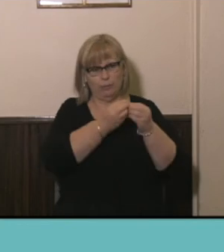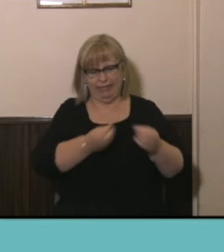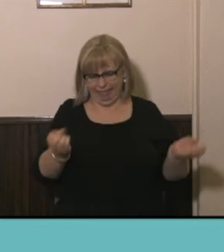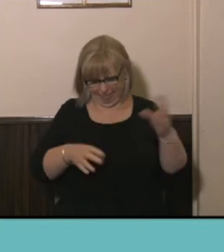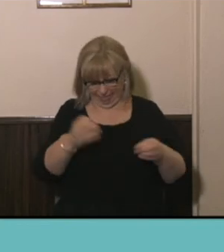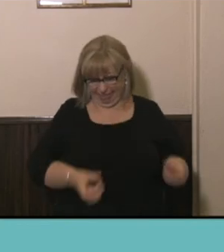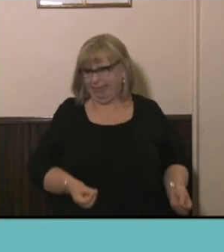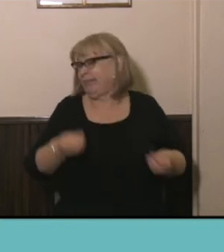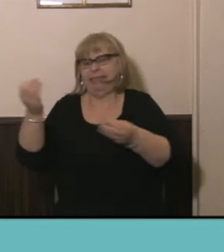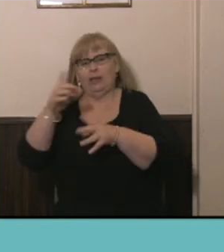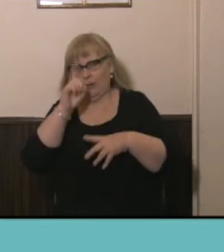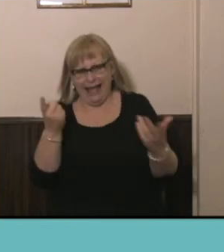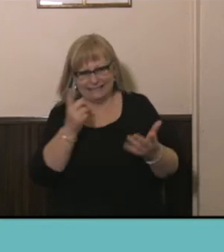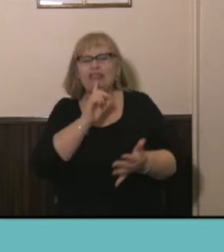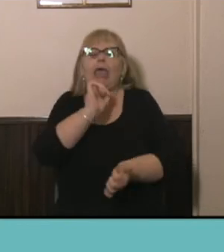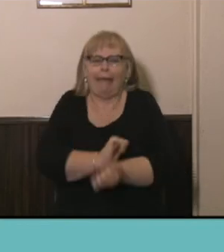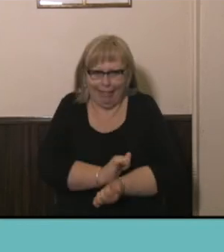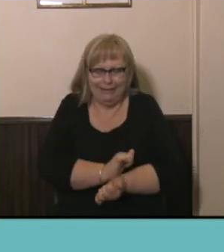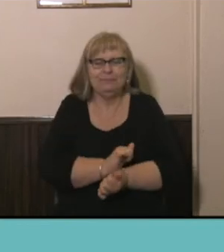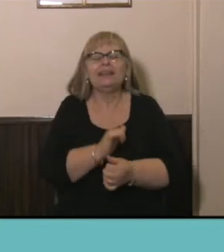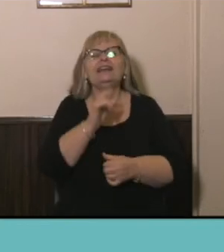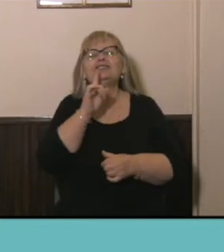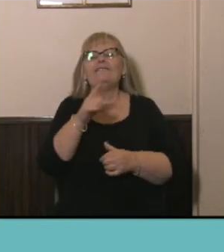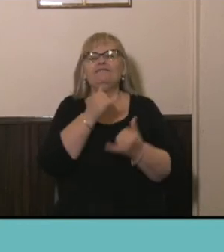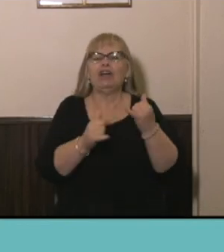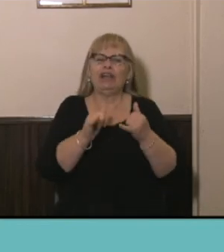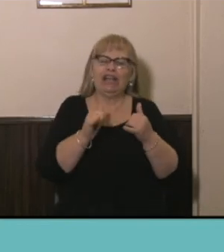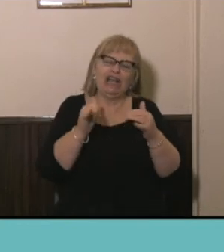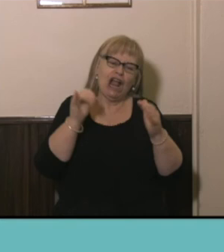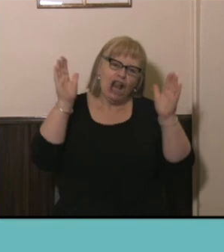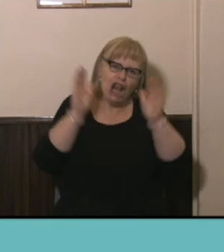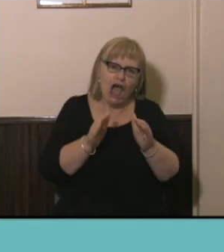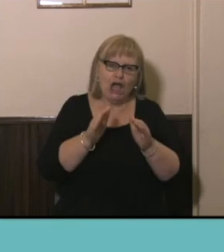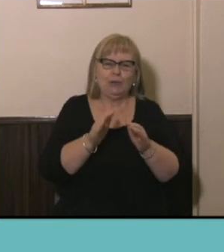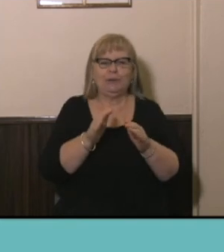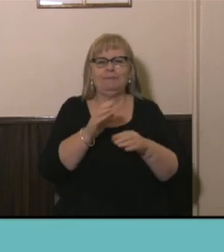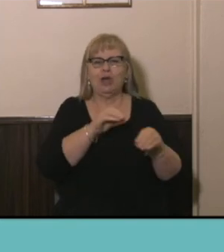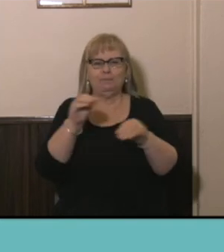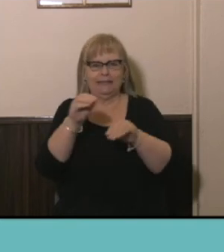the low rate of viability of crossing supervisors is also not surprising given